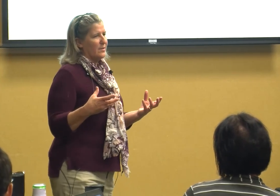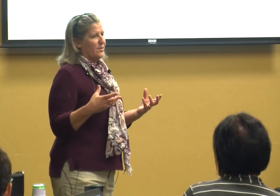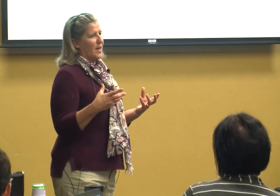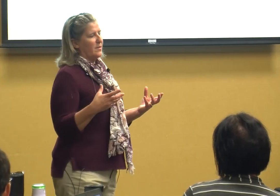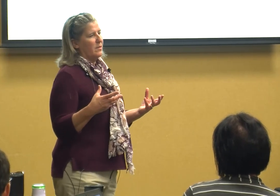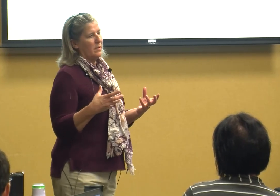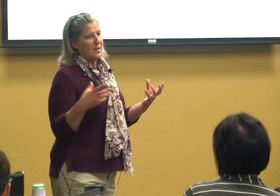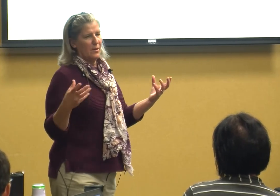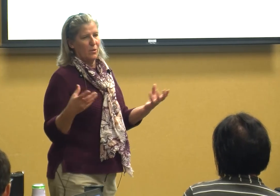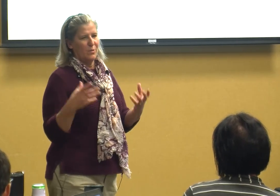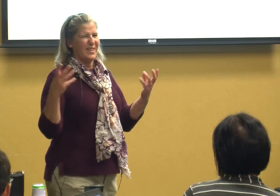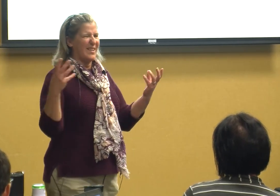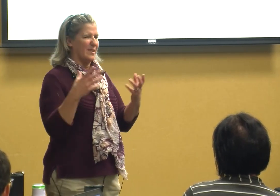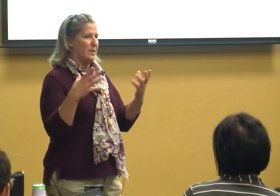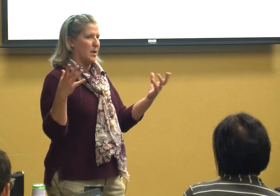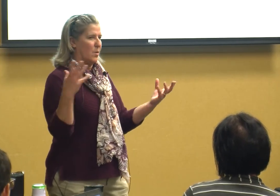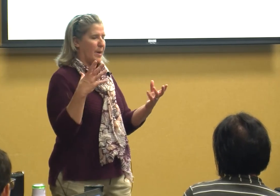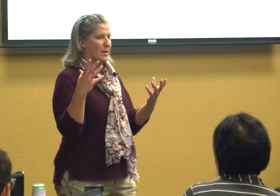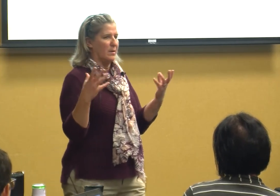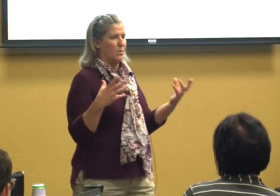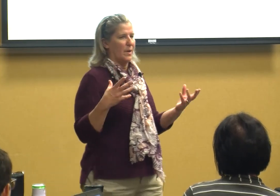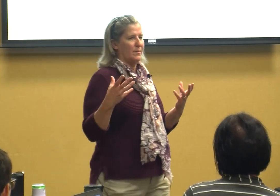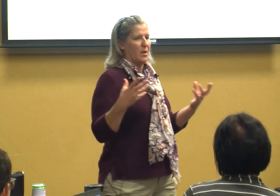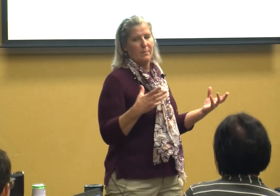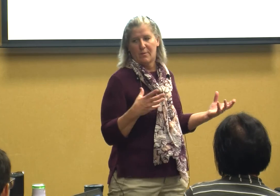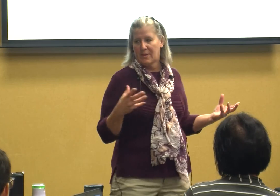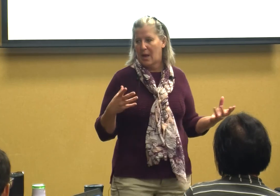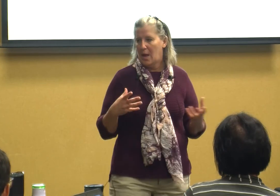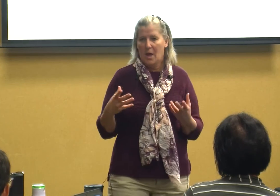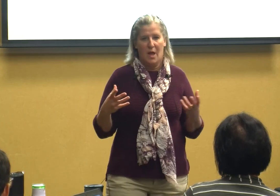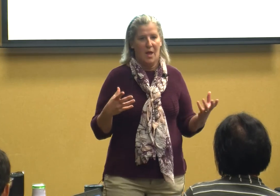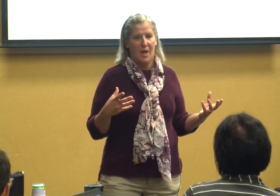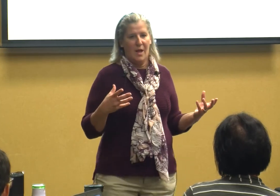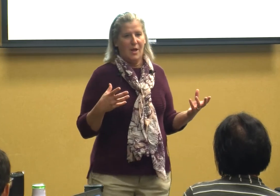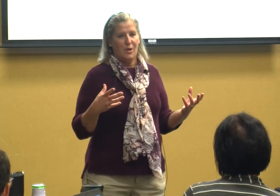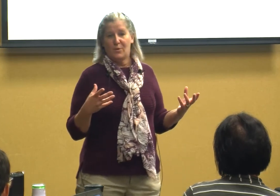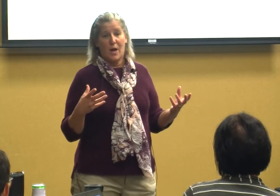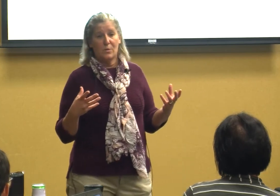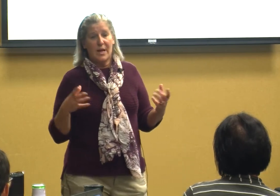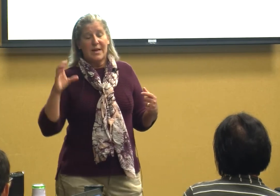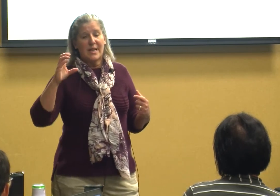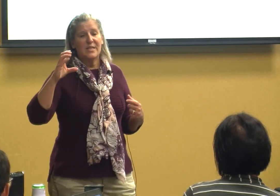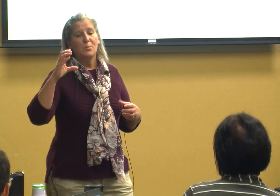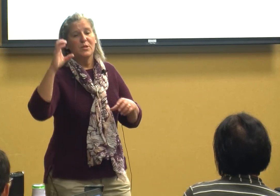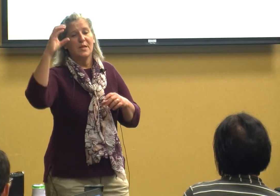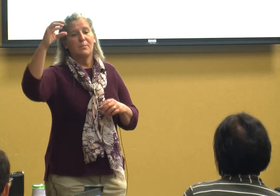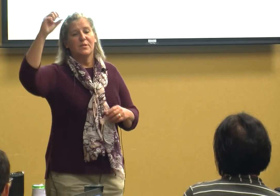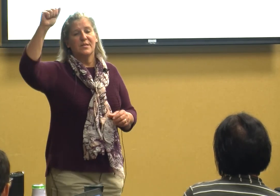doesn't who doesn't know about what I'm talking about with that you don't tangible symbols is